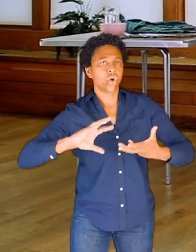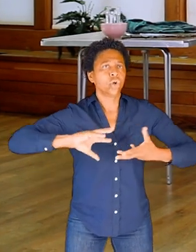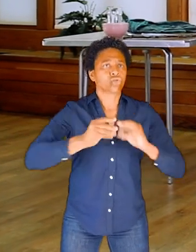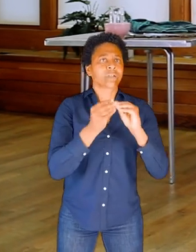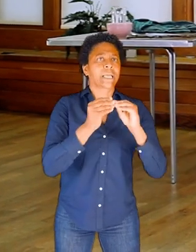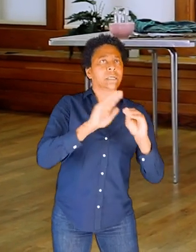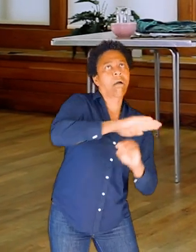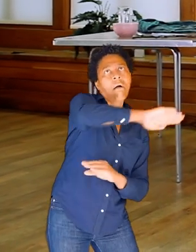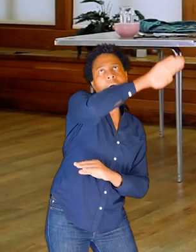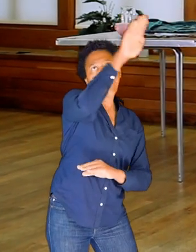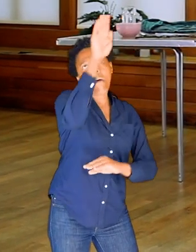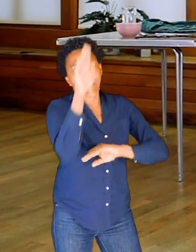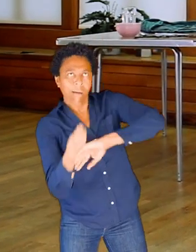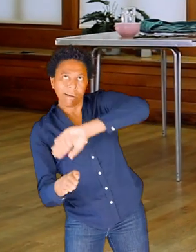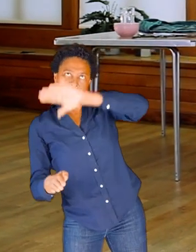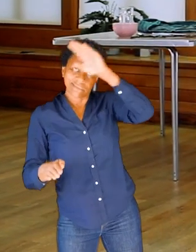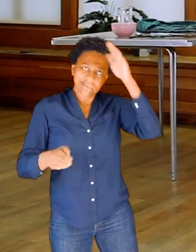in space all around you.